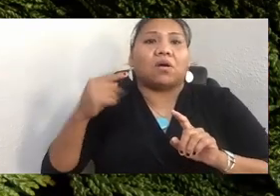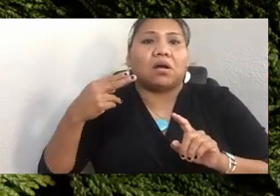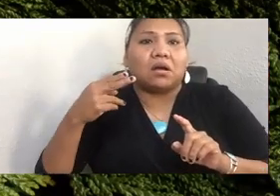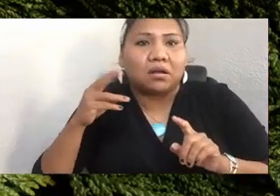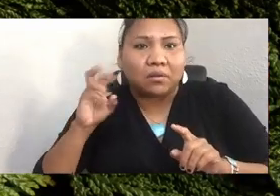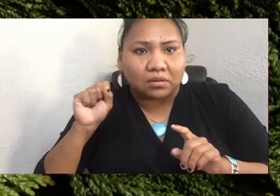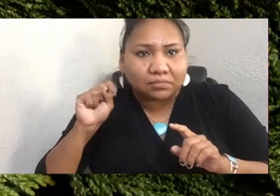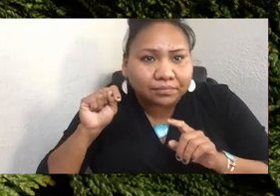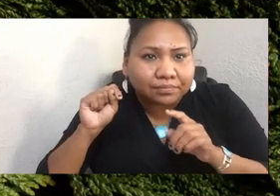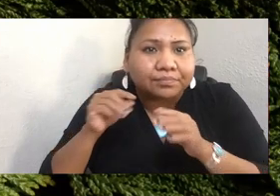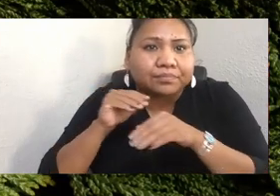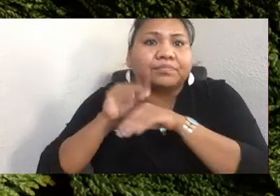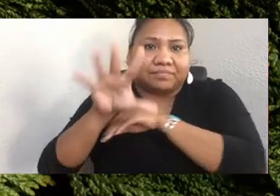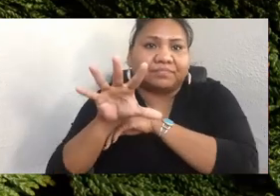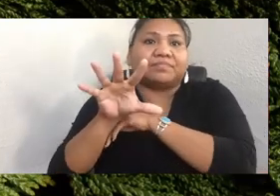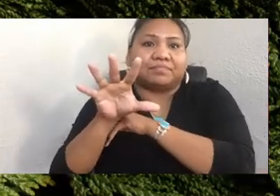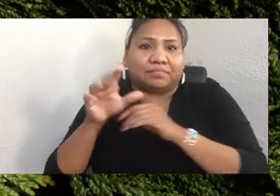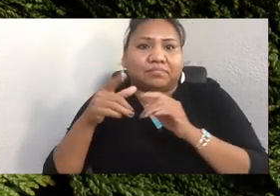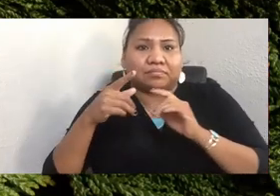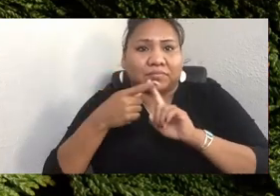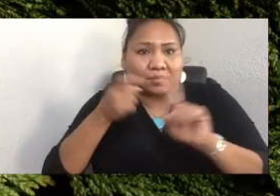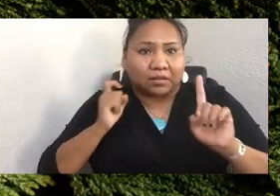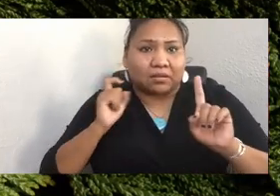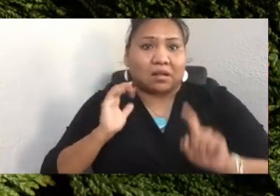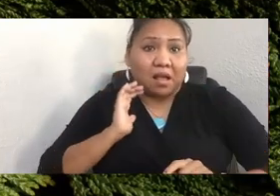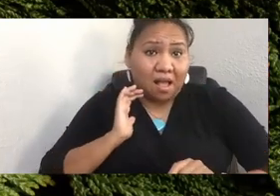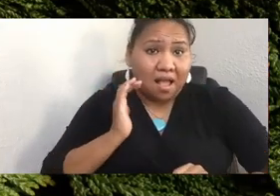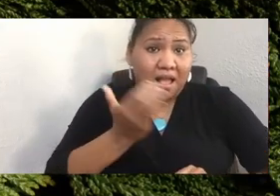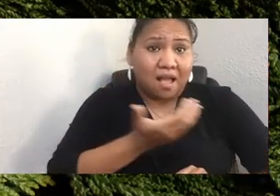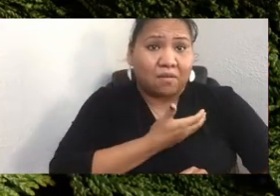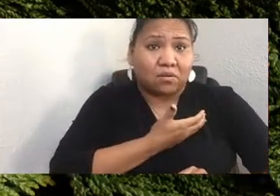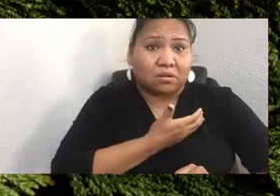ideally, not too far from you. And God, today is a real blessed day.